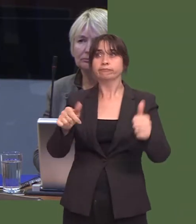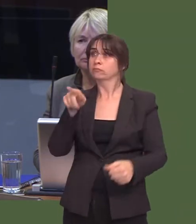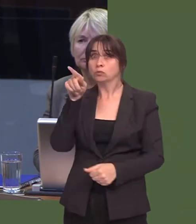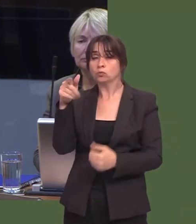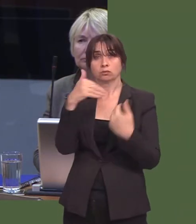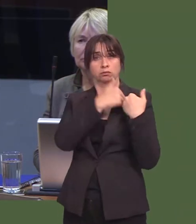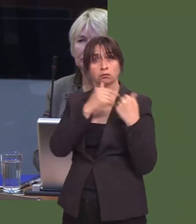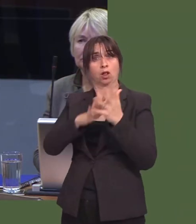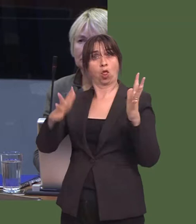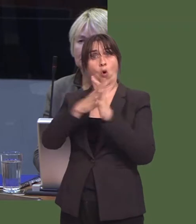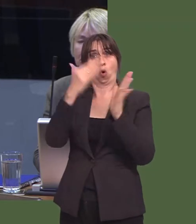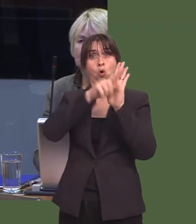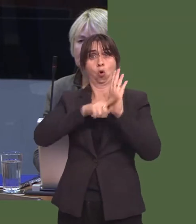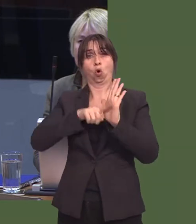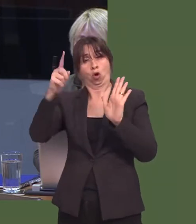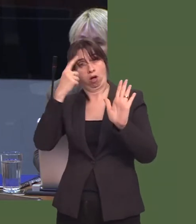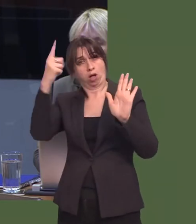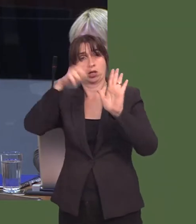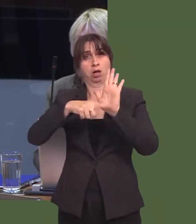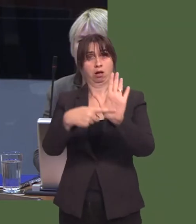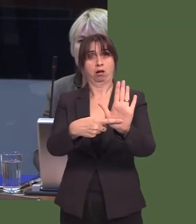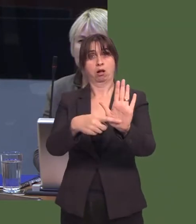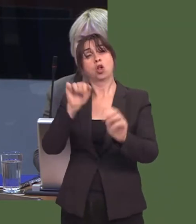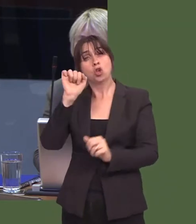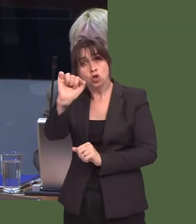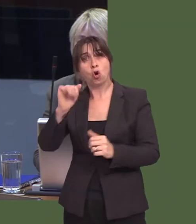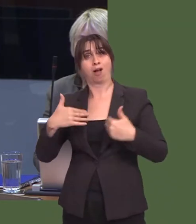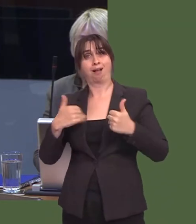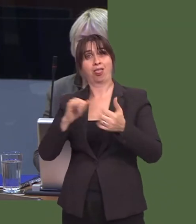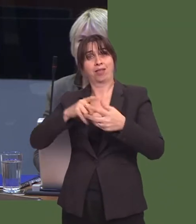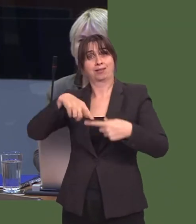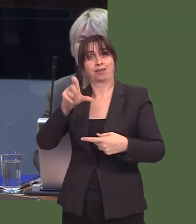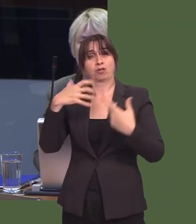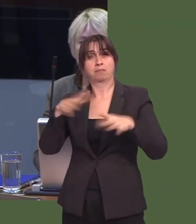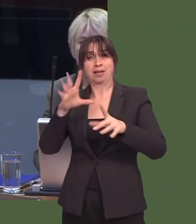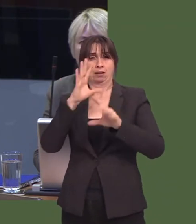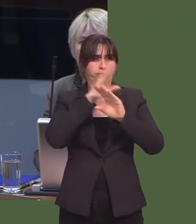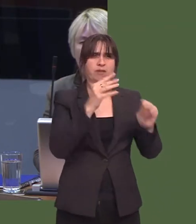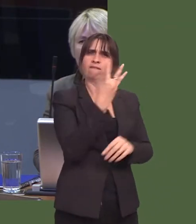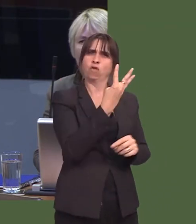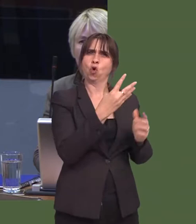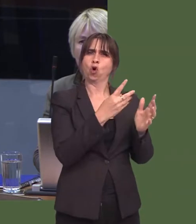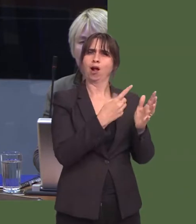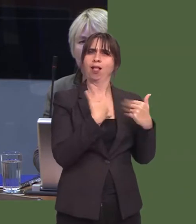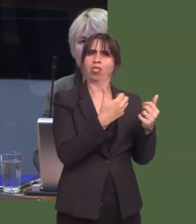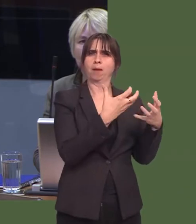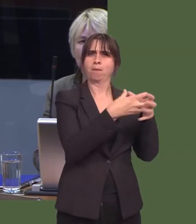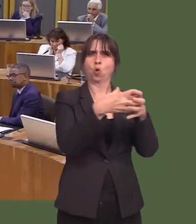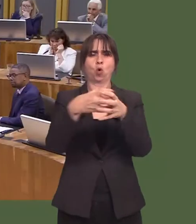Leanne Wood: Now, in March, your health Secretary said that the four health boards in question would not be bailed out.